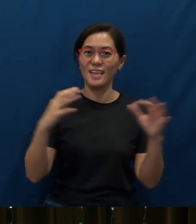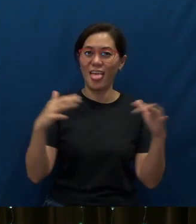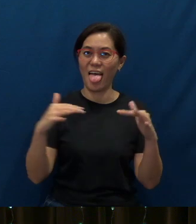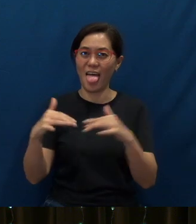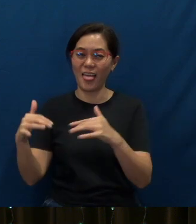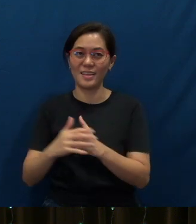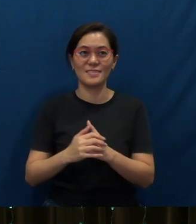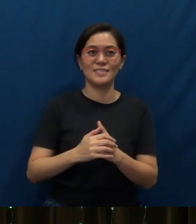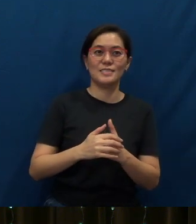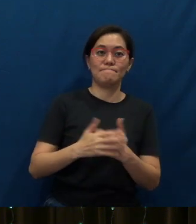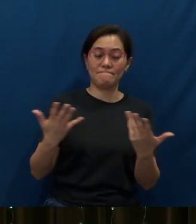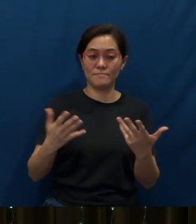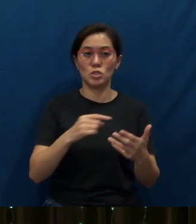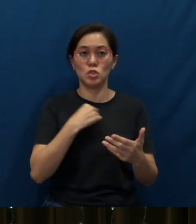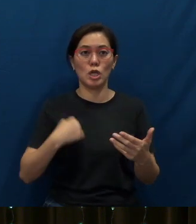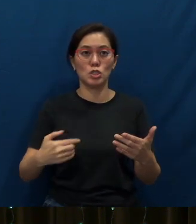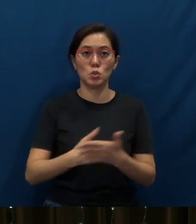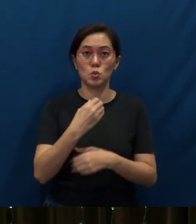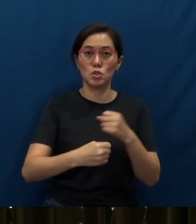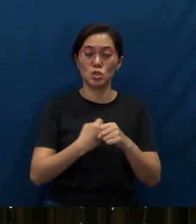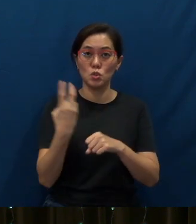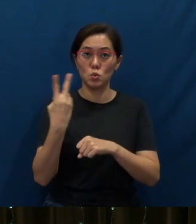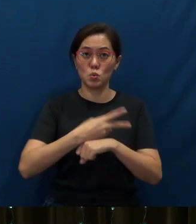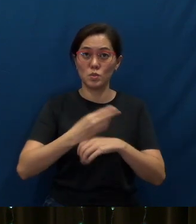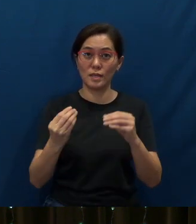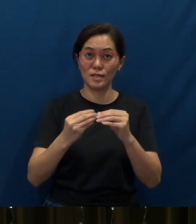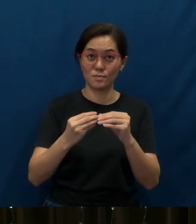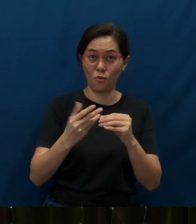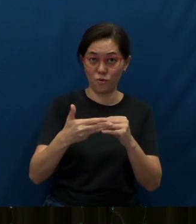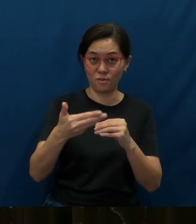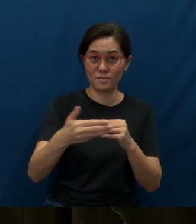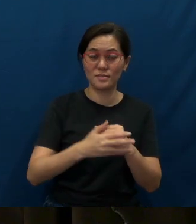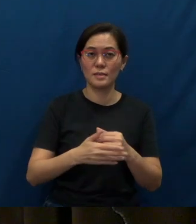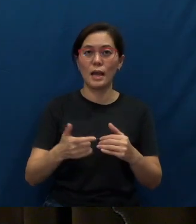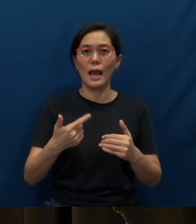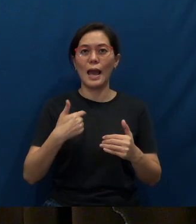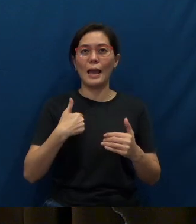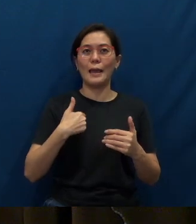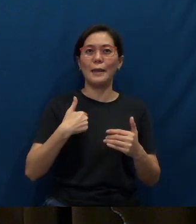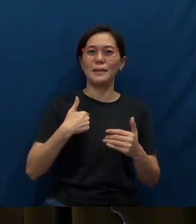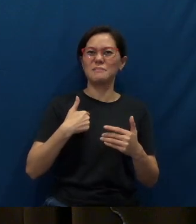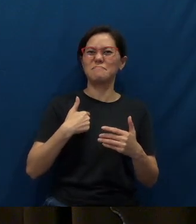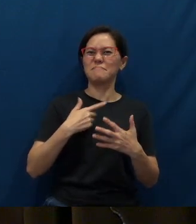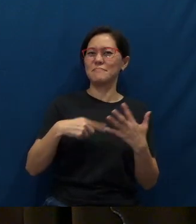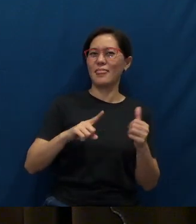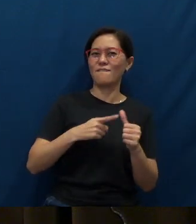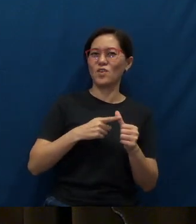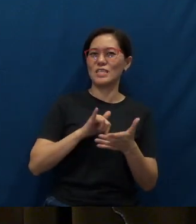Given that Chinese New Year is two days away, let me be among the first this year